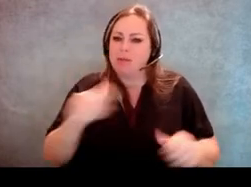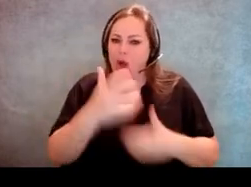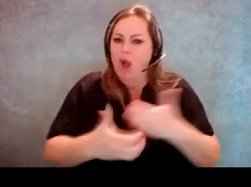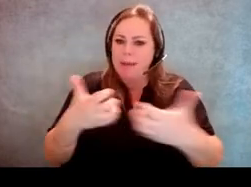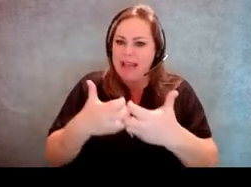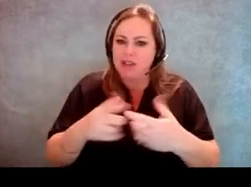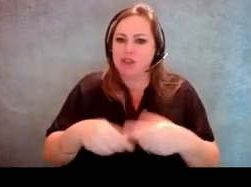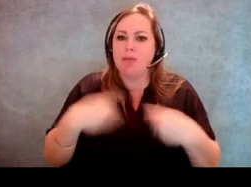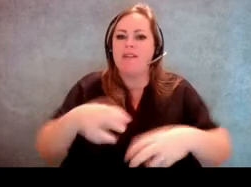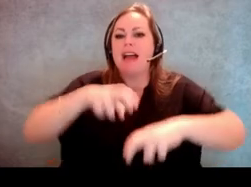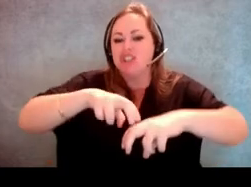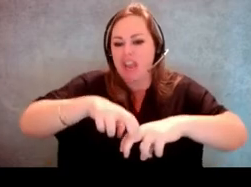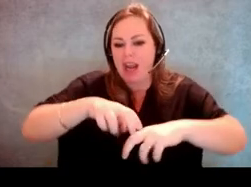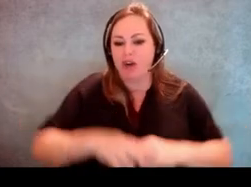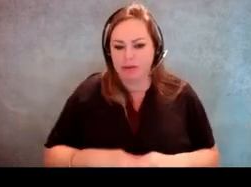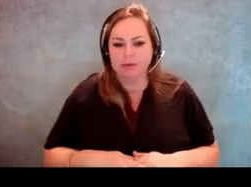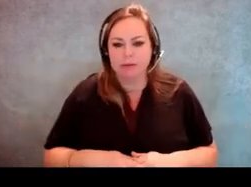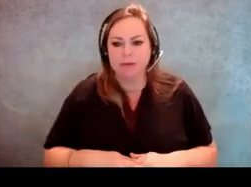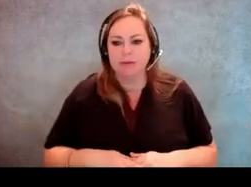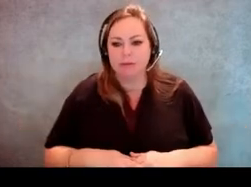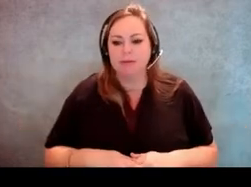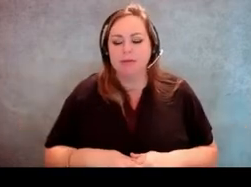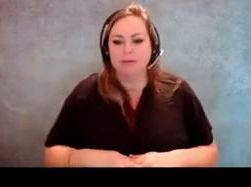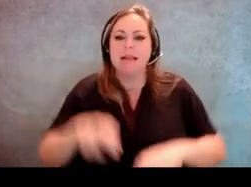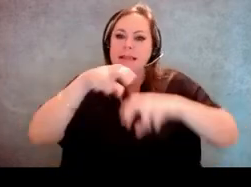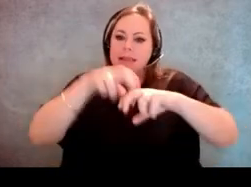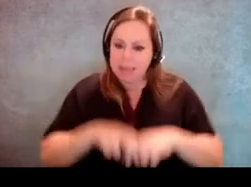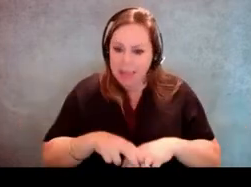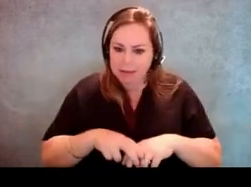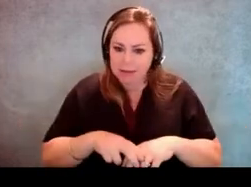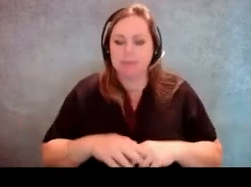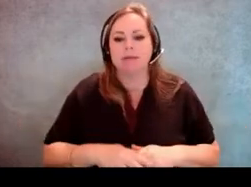is to give someone a chance to sit down, even if they don't go to the front of the line.